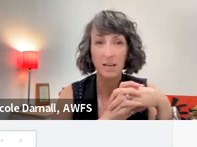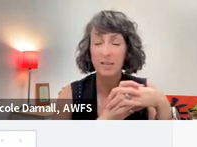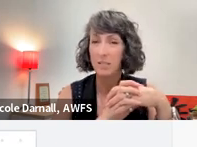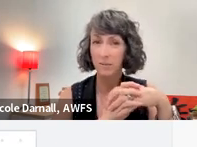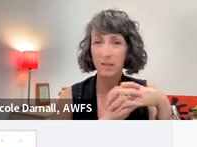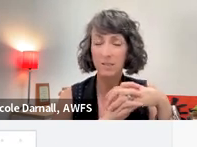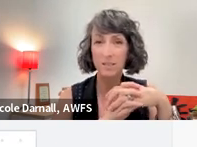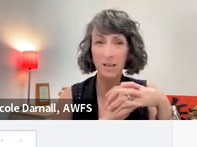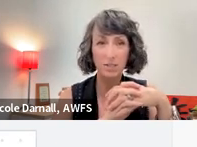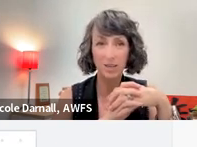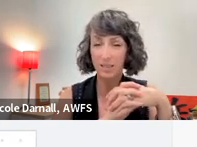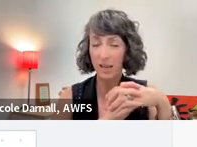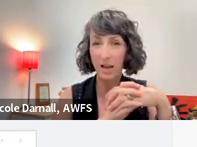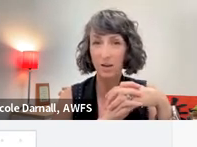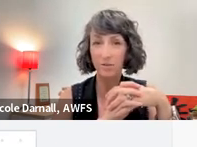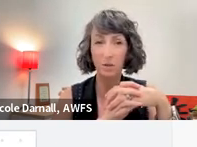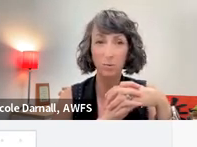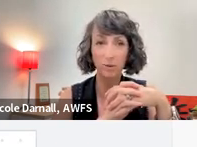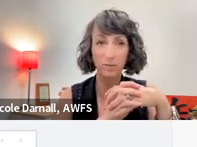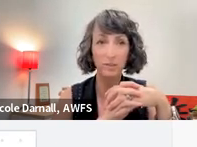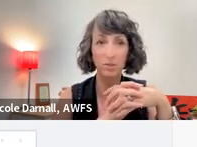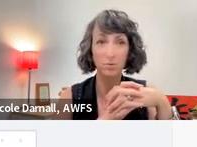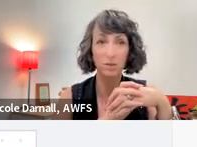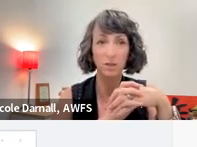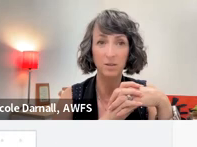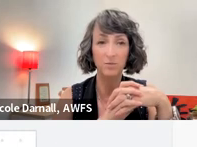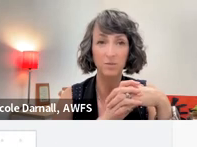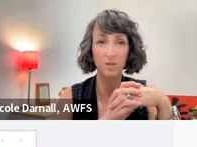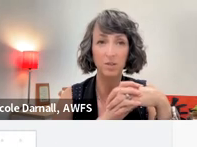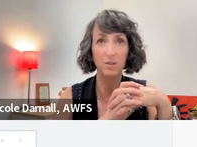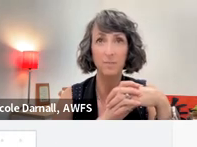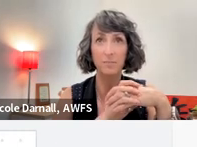Stephanie, does GSA have an equivalent sort of division?